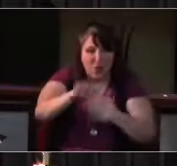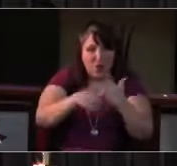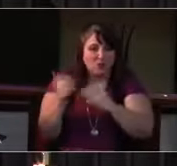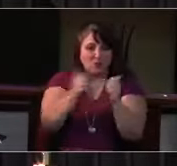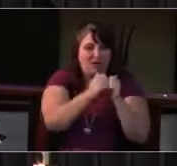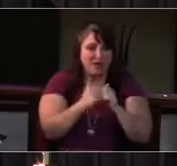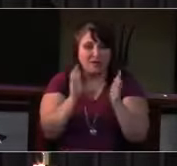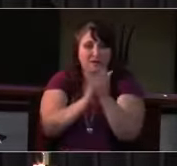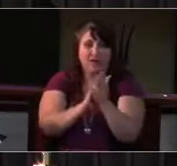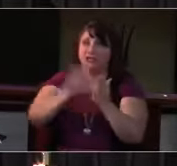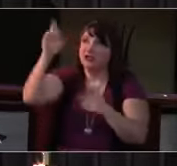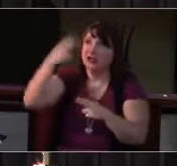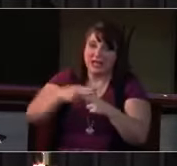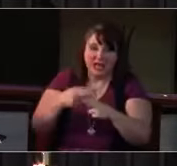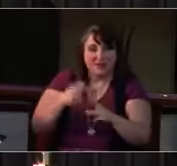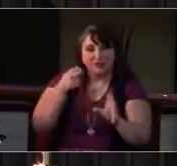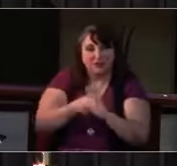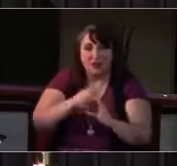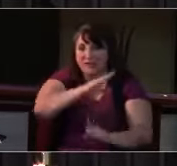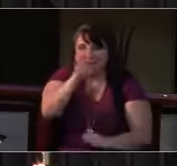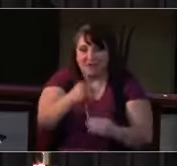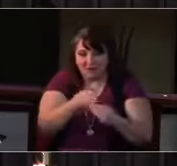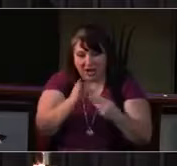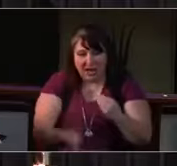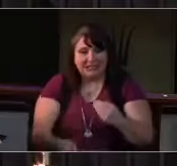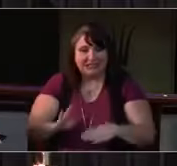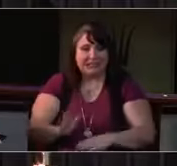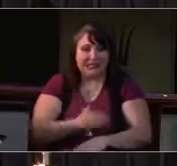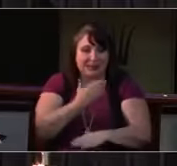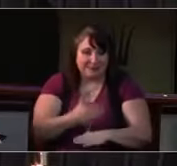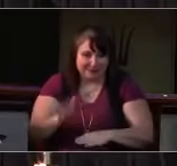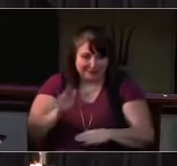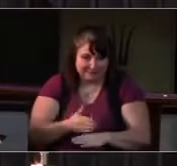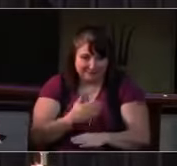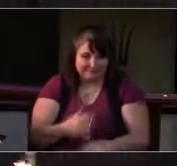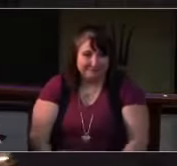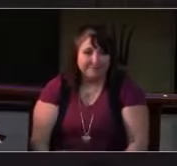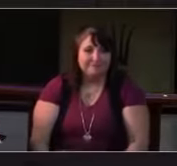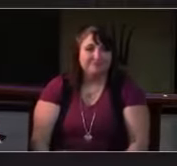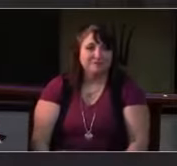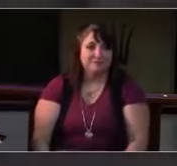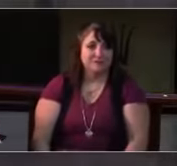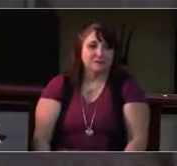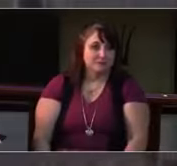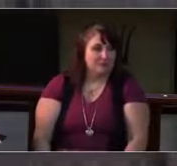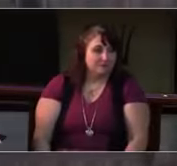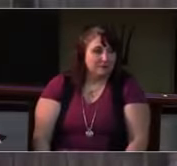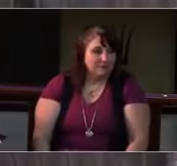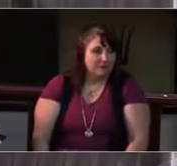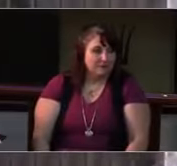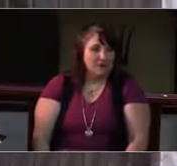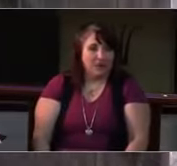give thanks and praise to you Almighty and merciful God. For the glorious resurrection of our Savior, Jesus Christ,